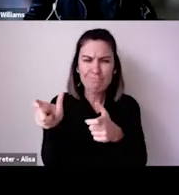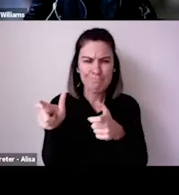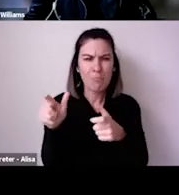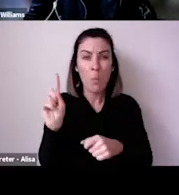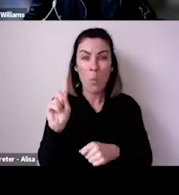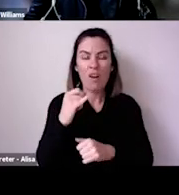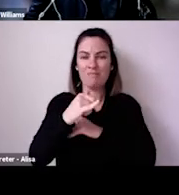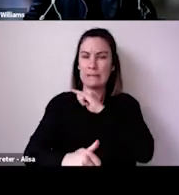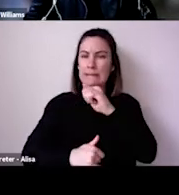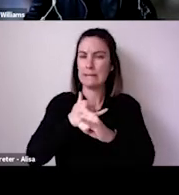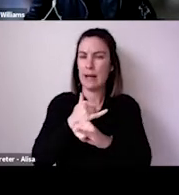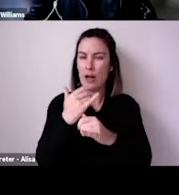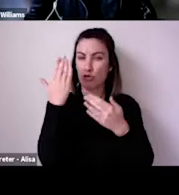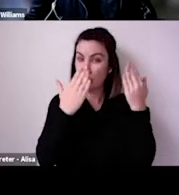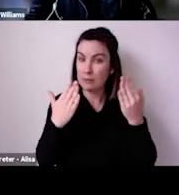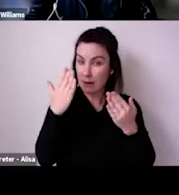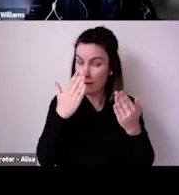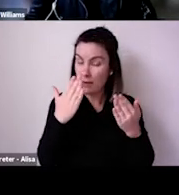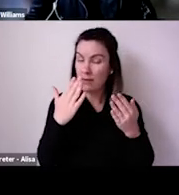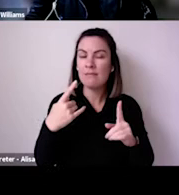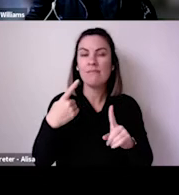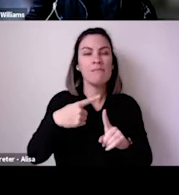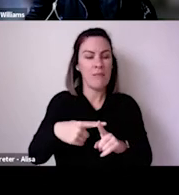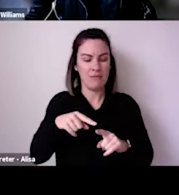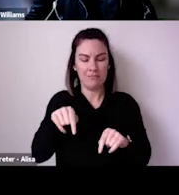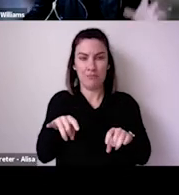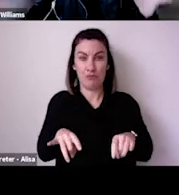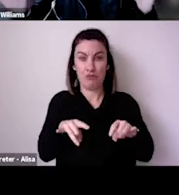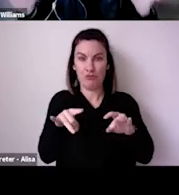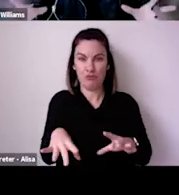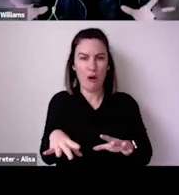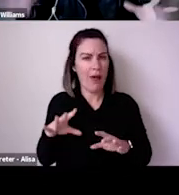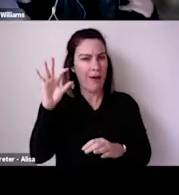in it, and Bianca can pop a link to that in the chat if she hasn't already.